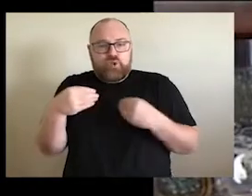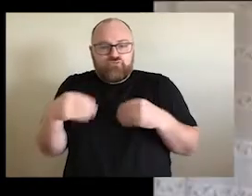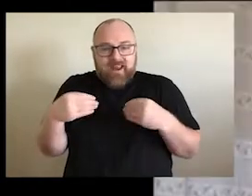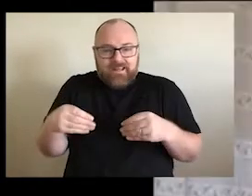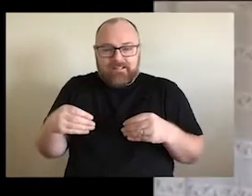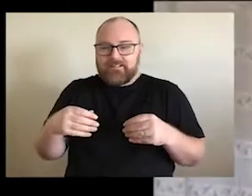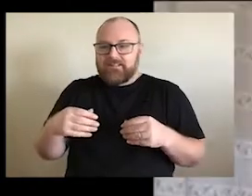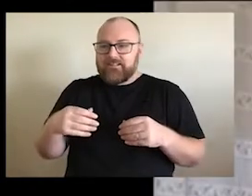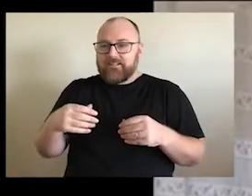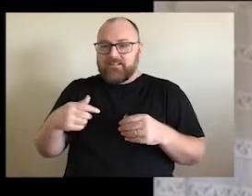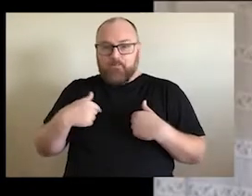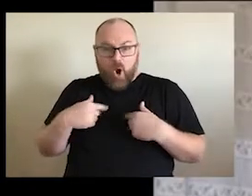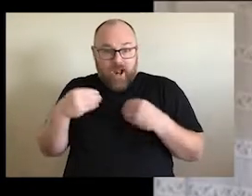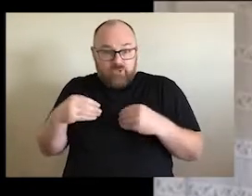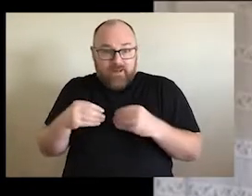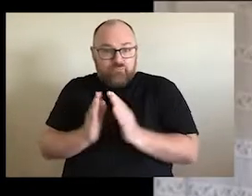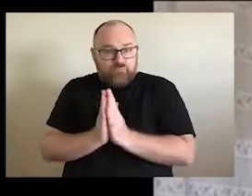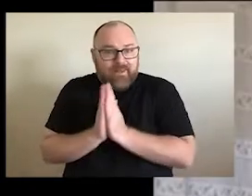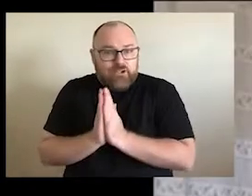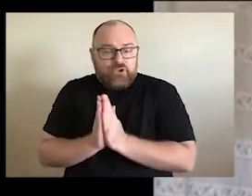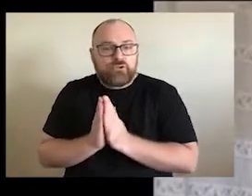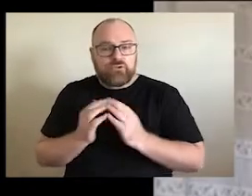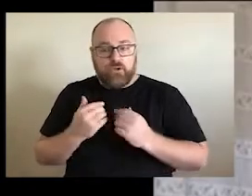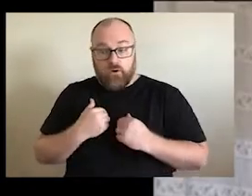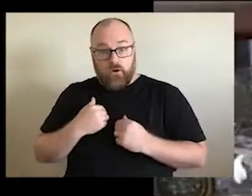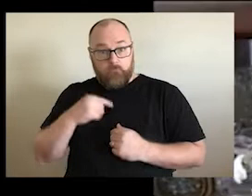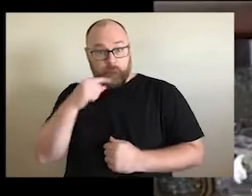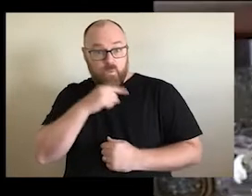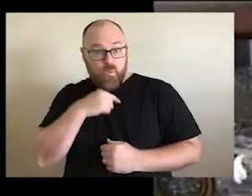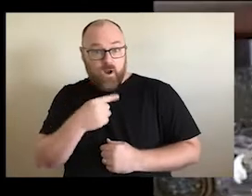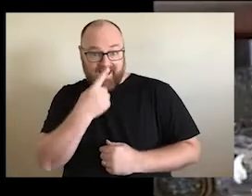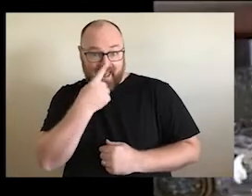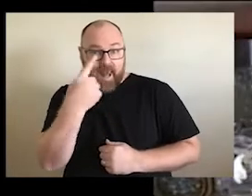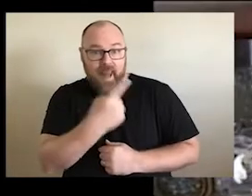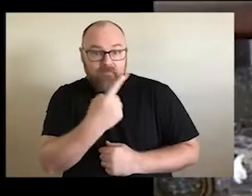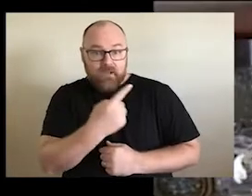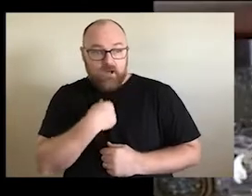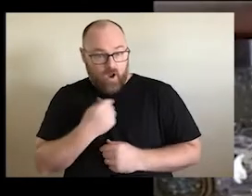forget my Greek. I could never forget my Greek religion. I have an 11 year old son. I took him to Greece three